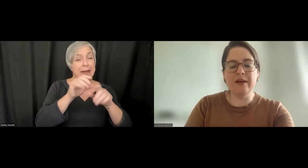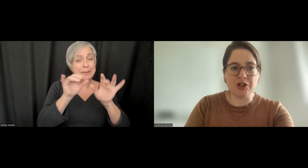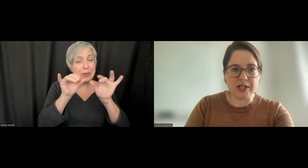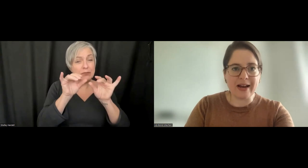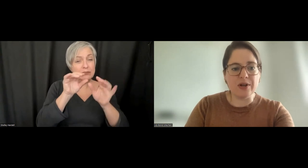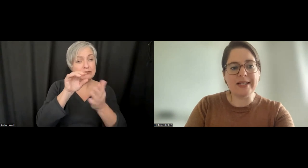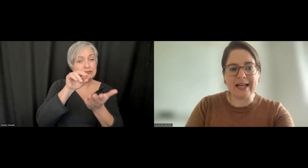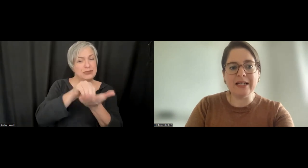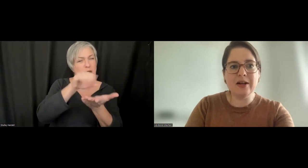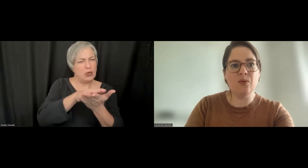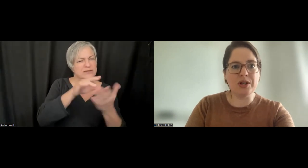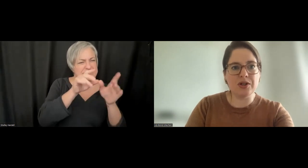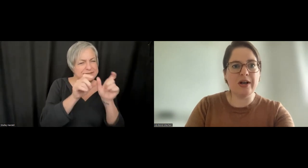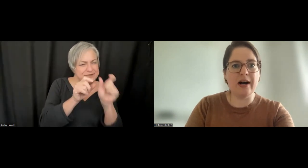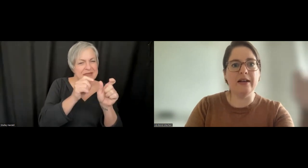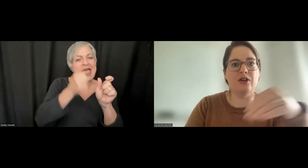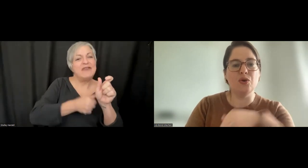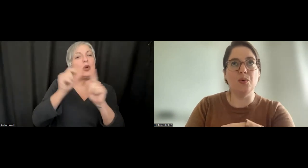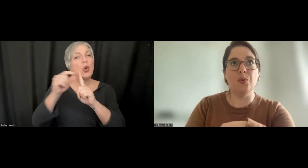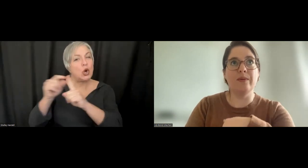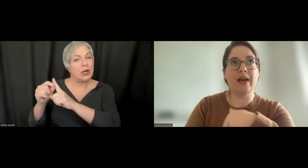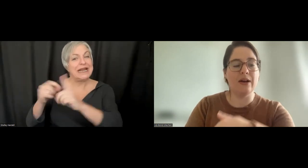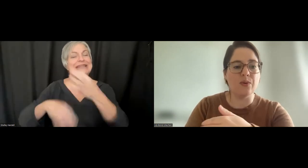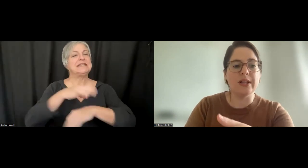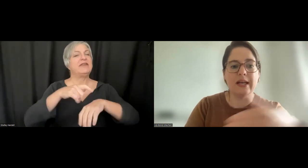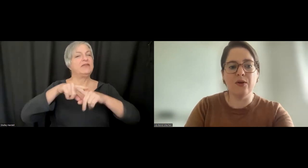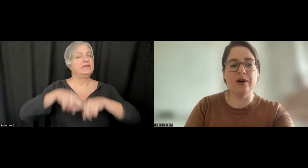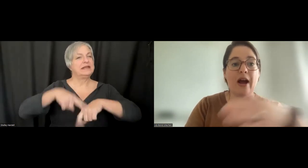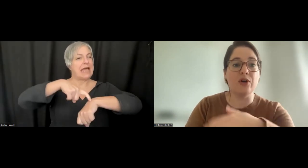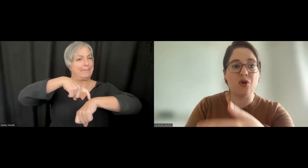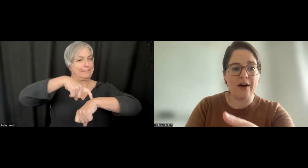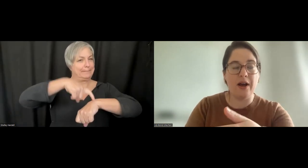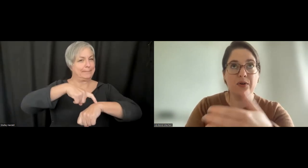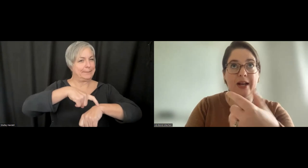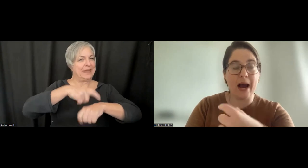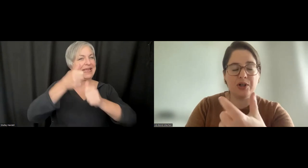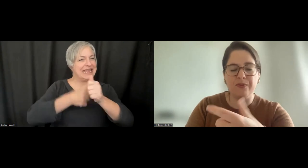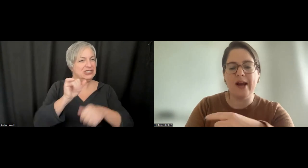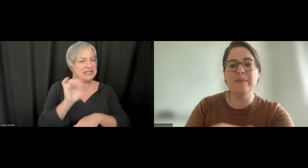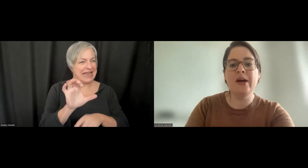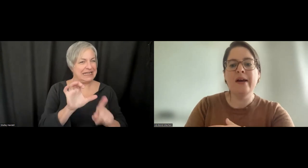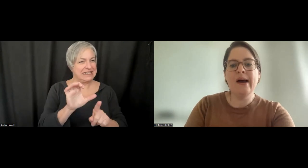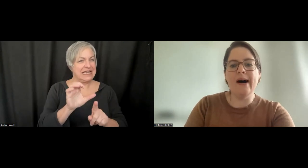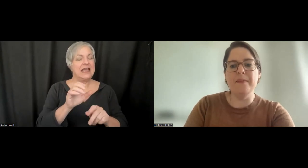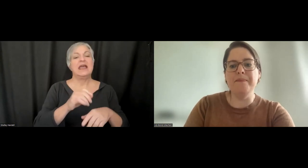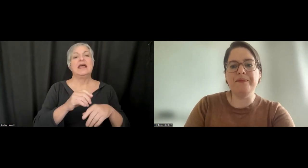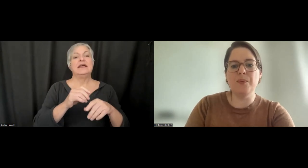not just every second, which -- or every caption frame.